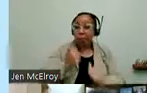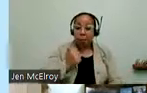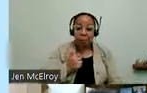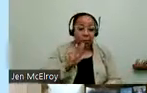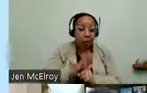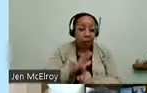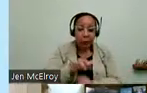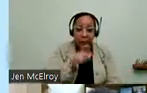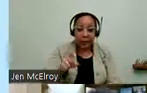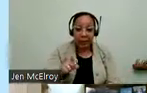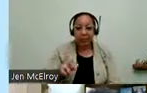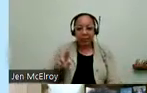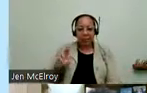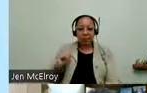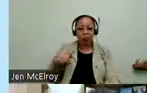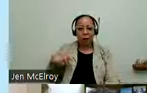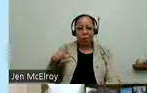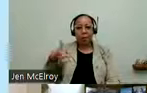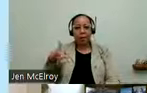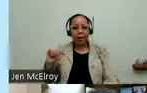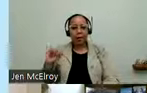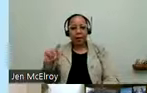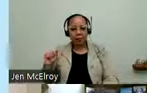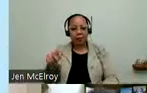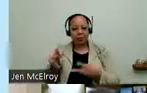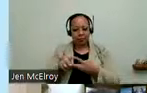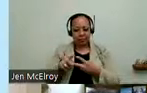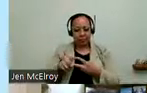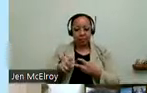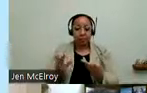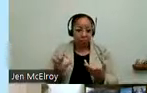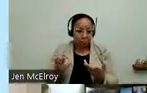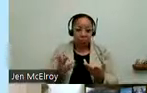this is great also for someone who maybe acquired a disability. And